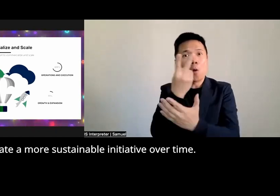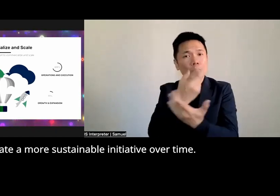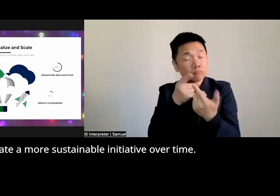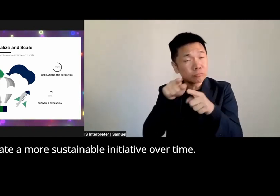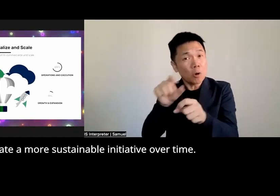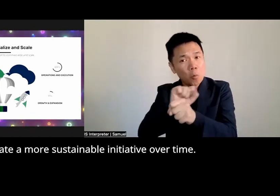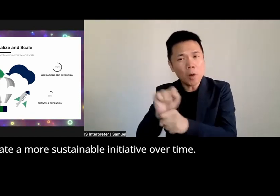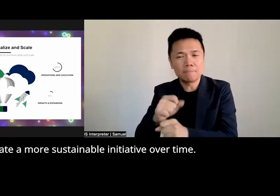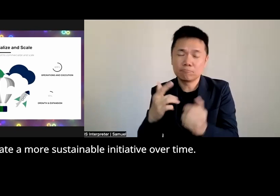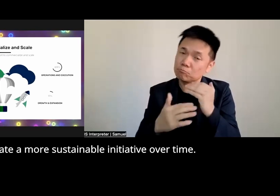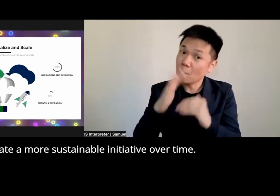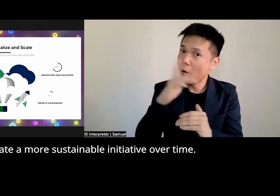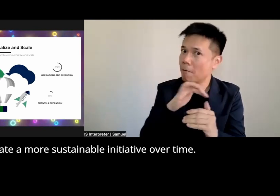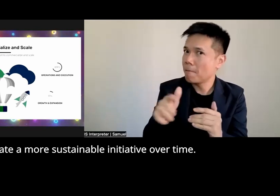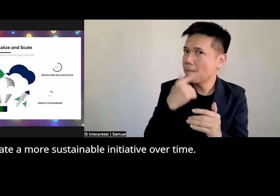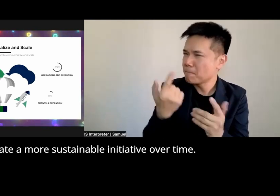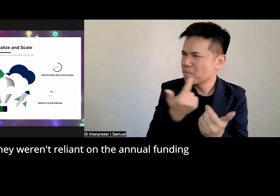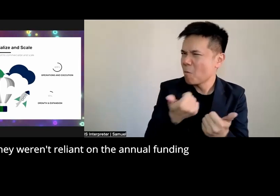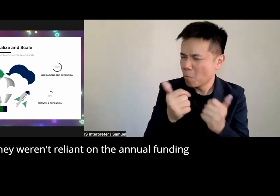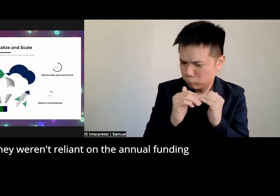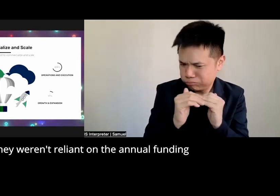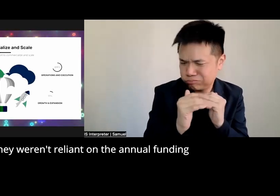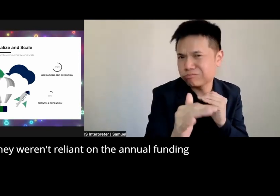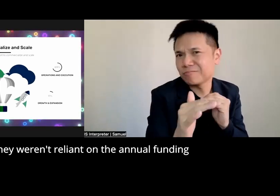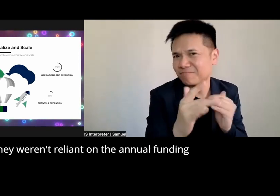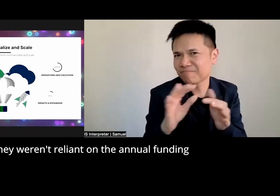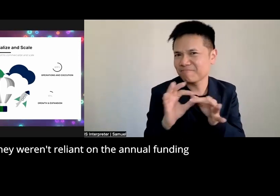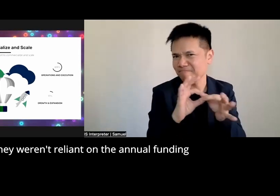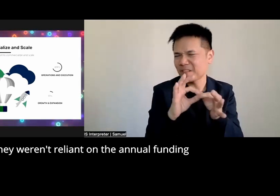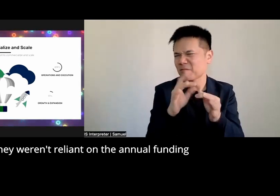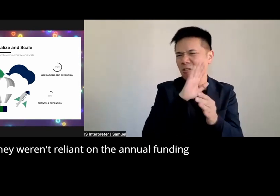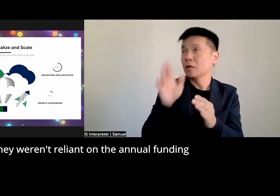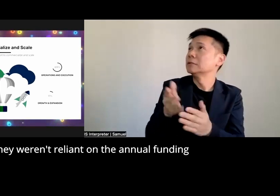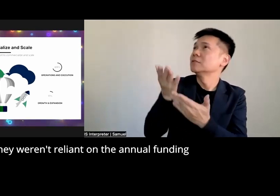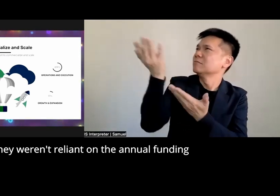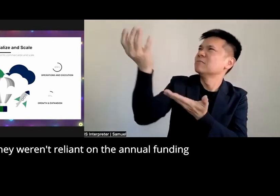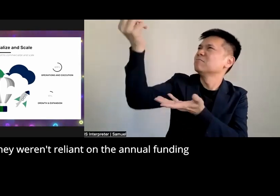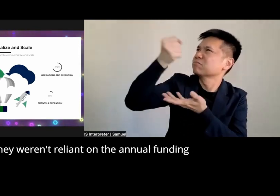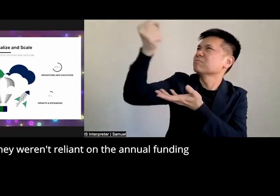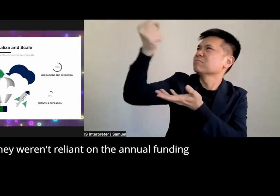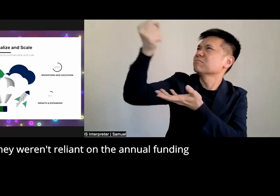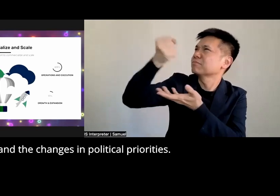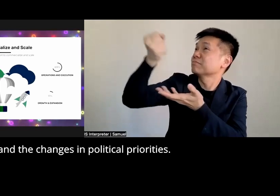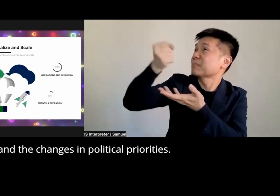create a more sustainable initiative over time so they weren't riant on the annual funding and the